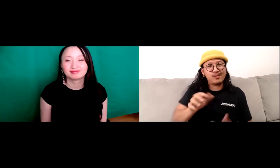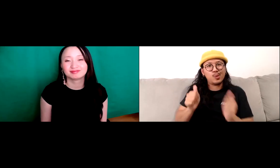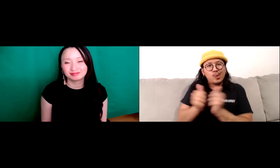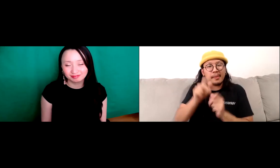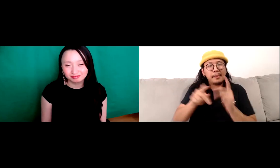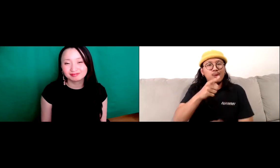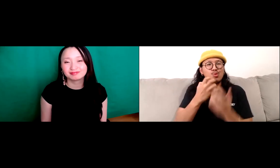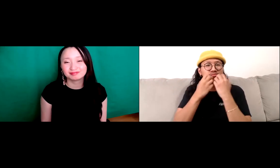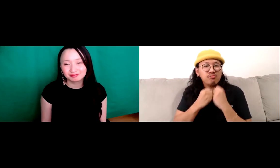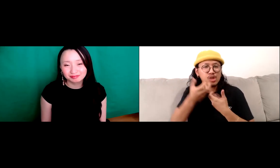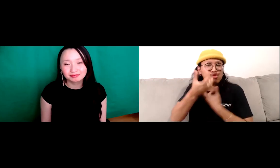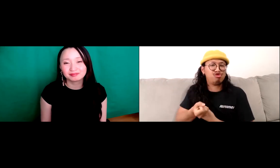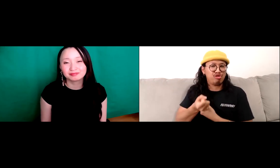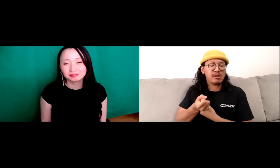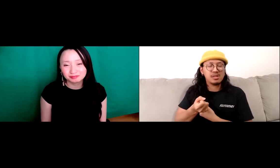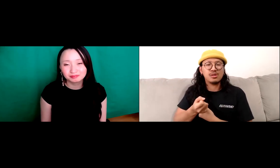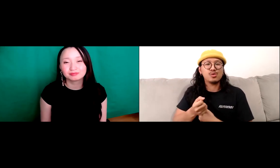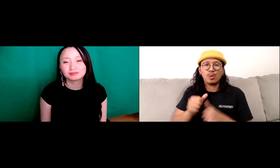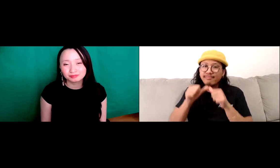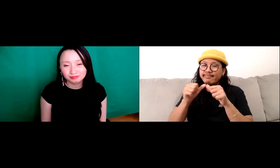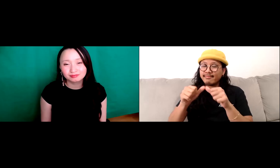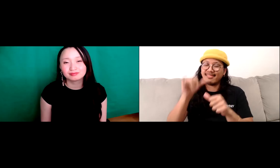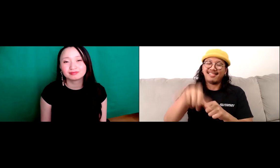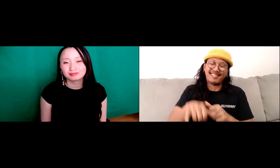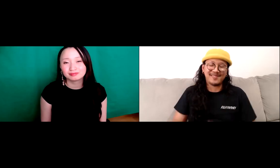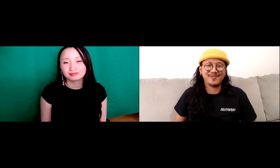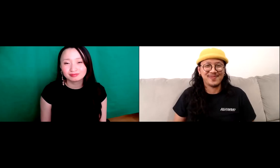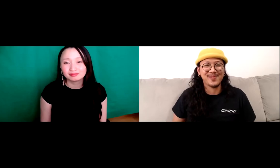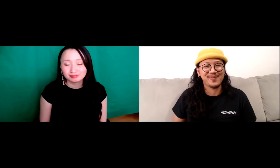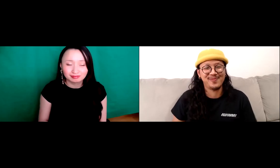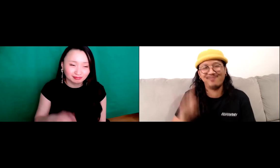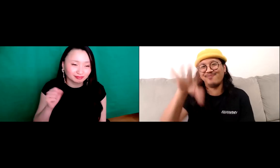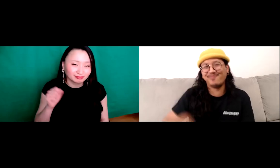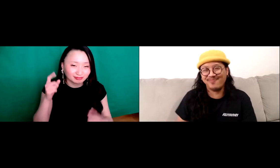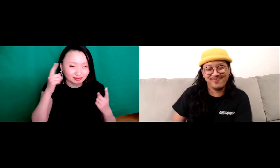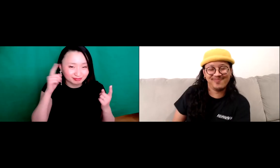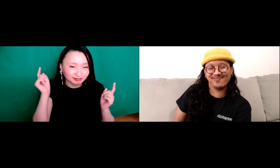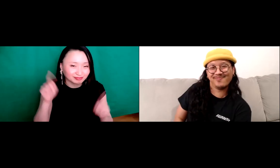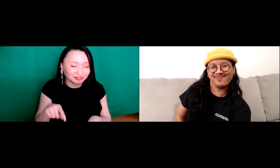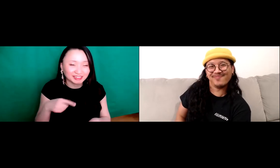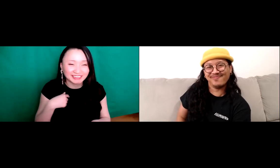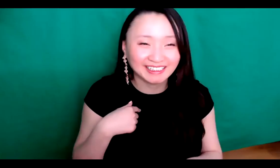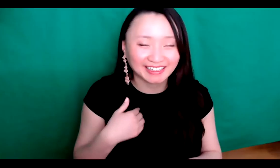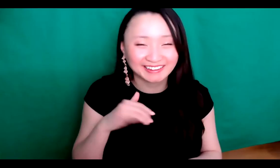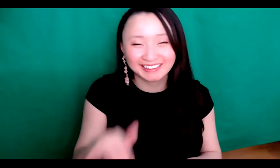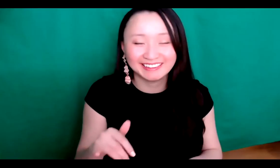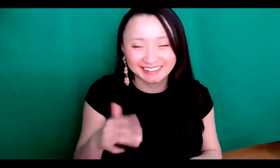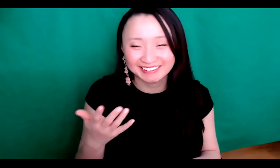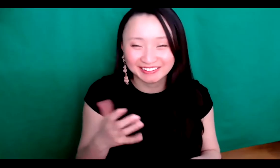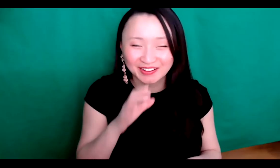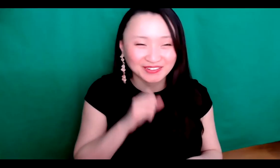your heart out there, Be yourself with people that you trust and cherish.